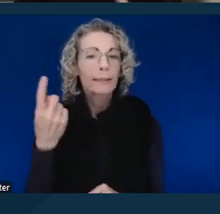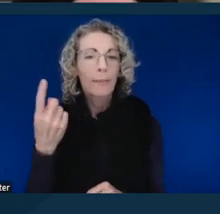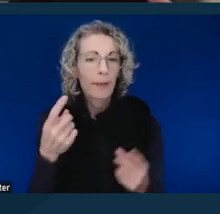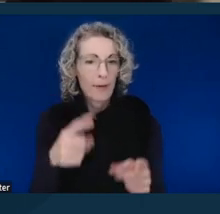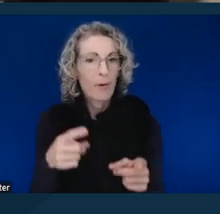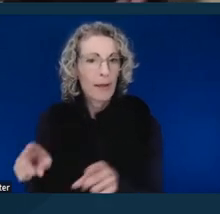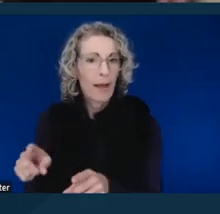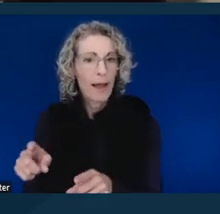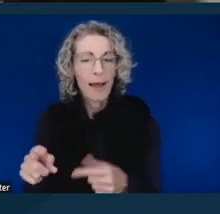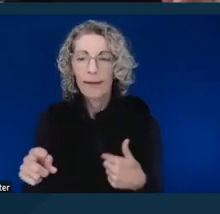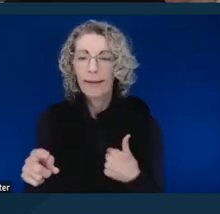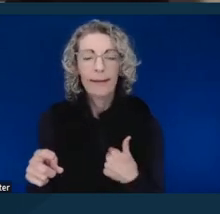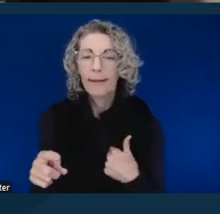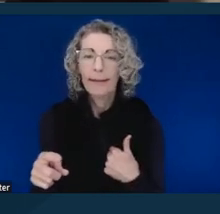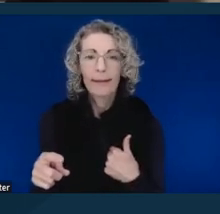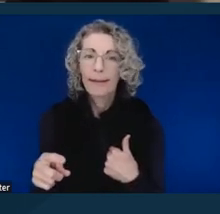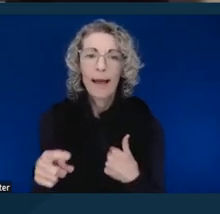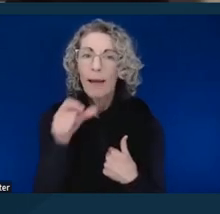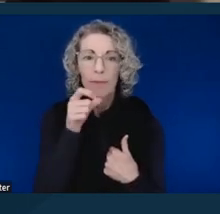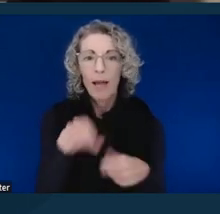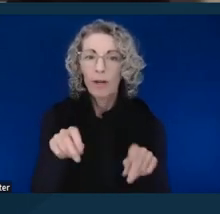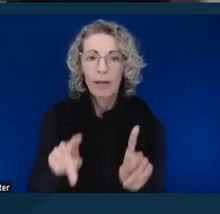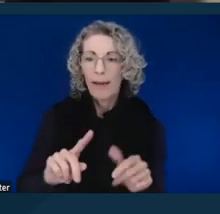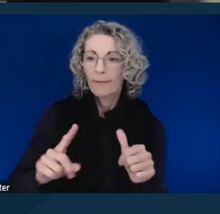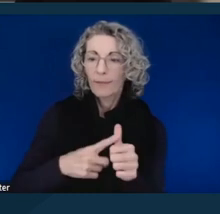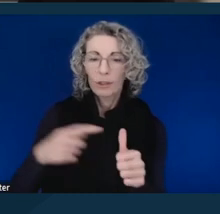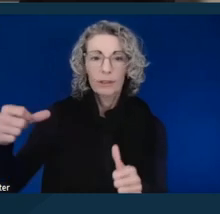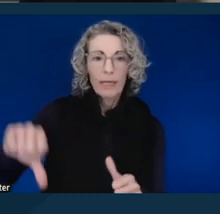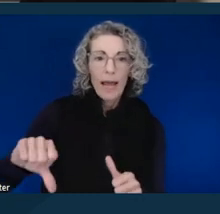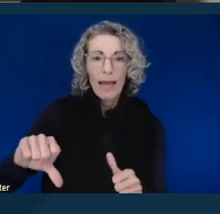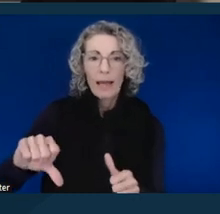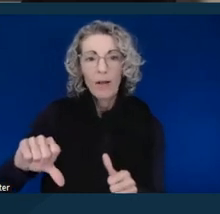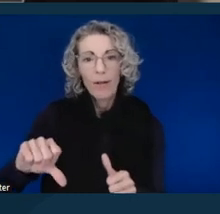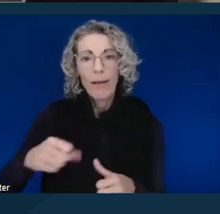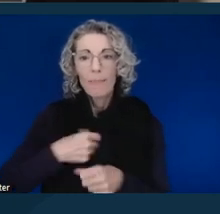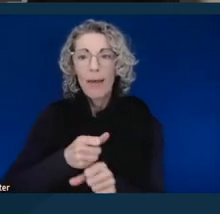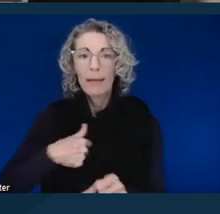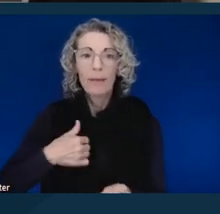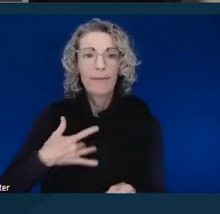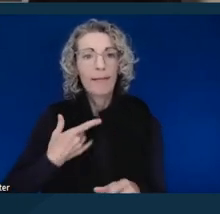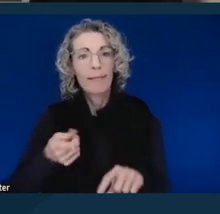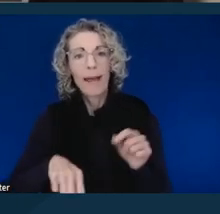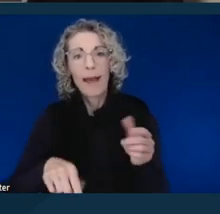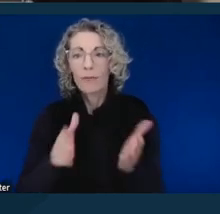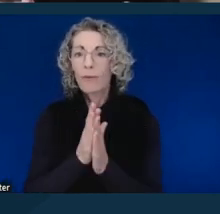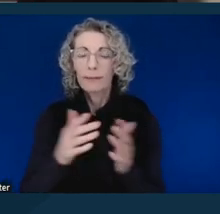I wasn't going to let that first denial deter me from requesting accommodations. Having been to law school,